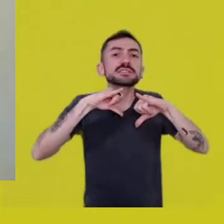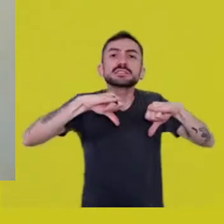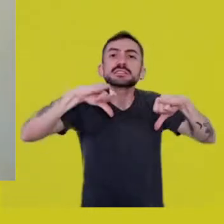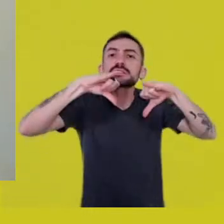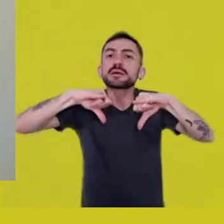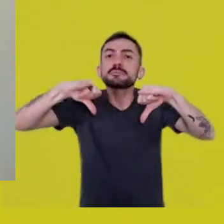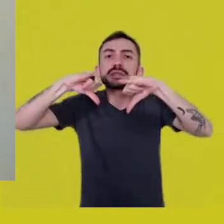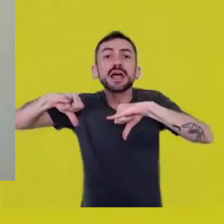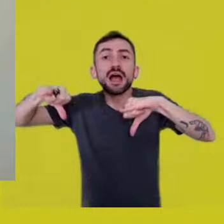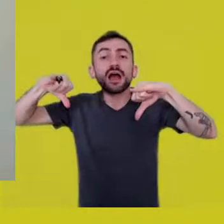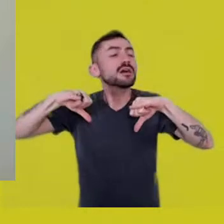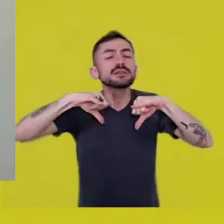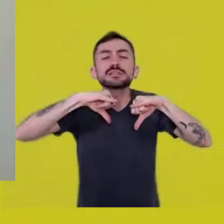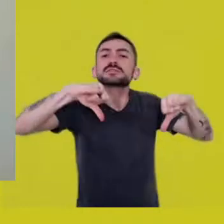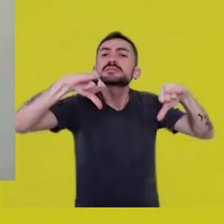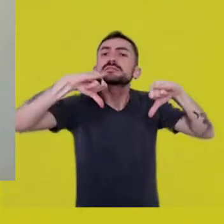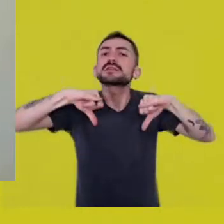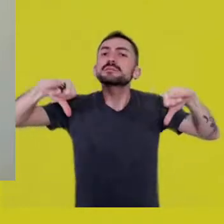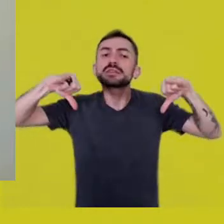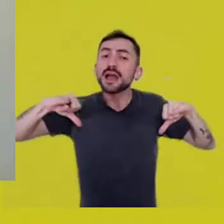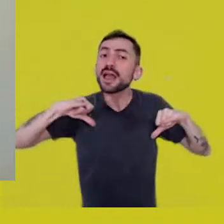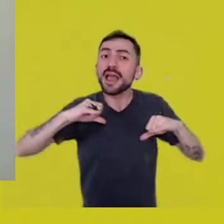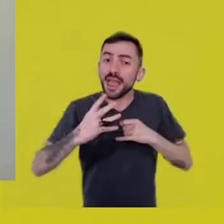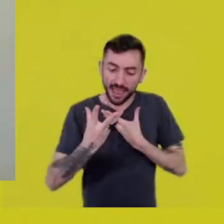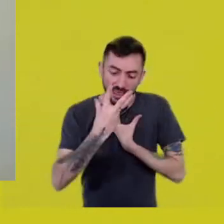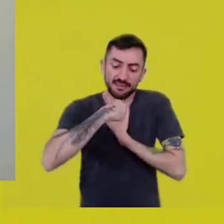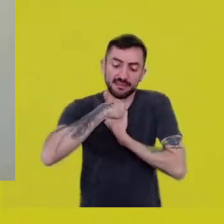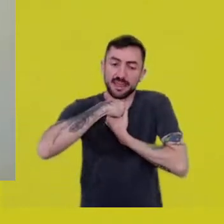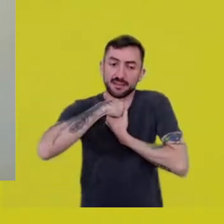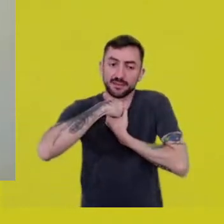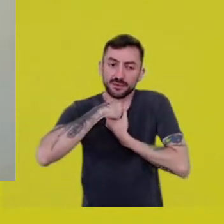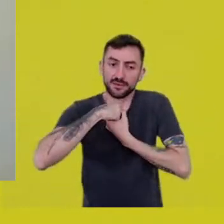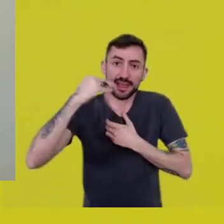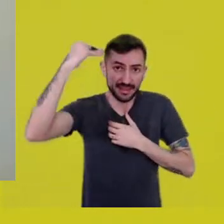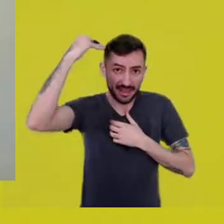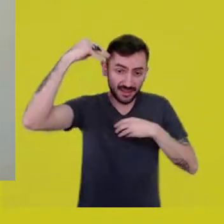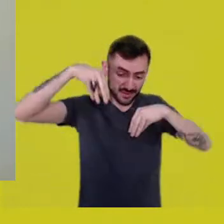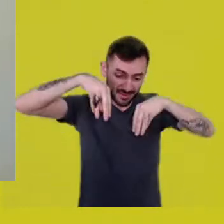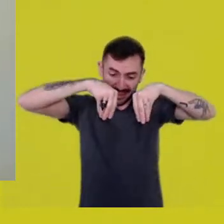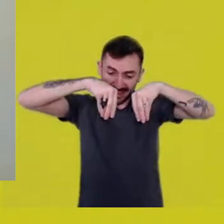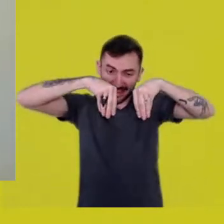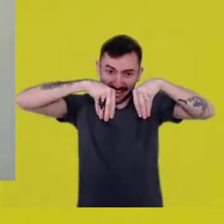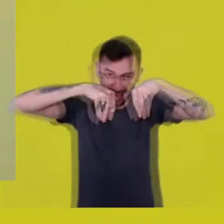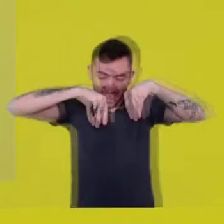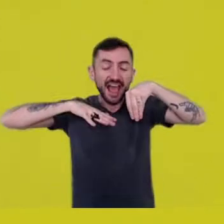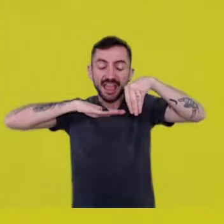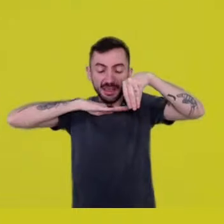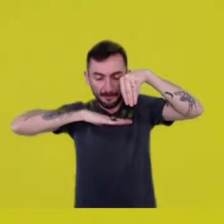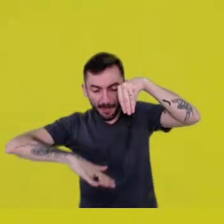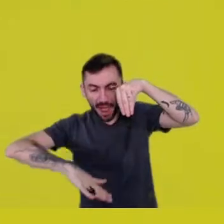it comes from under the mud, like the song says.